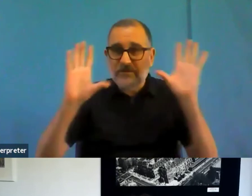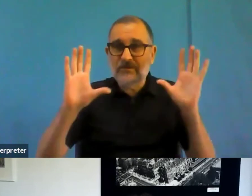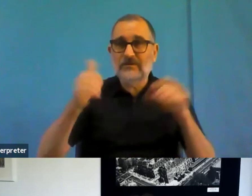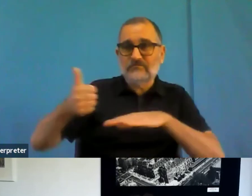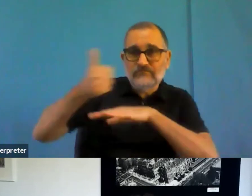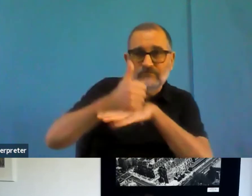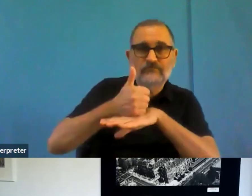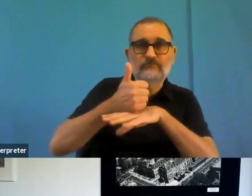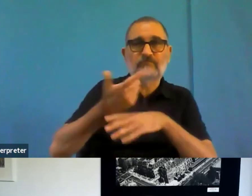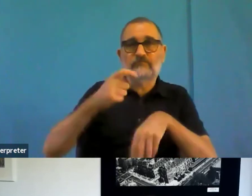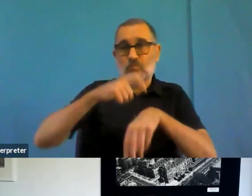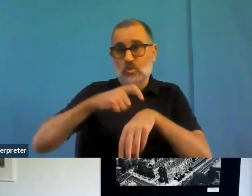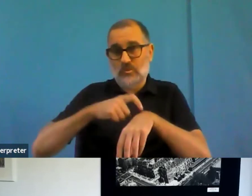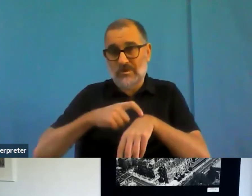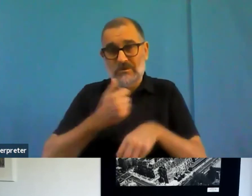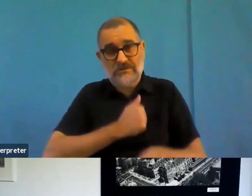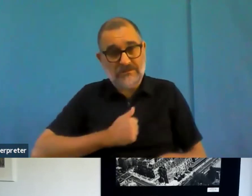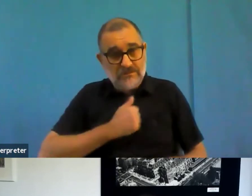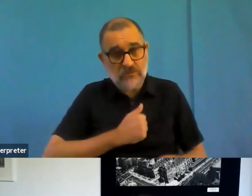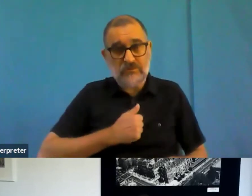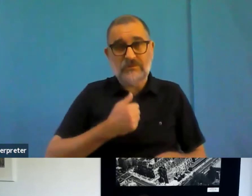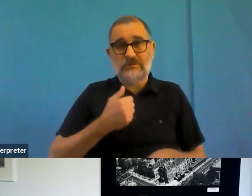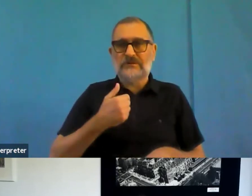So you know, that's the way the mechanism works at the moment, it's the only tool we've